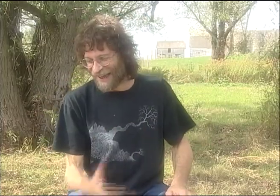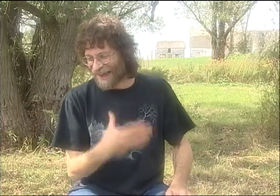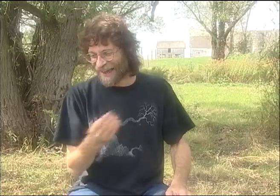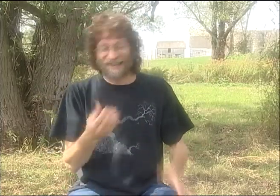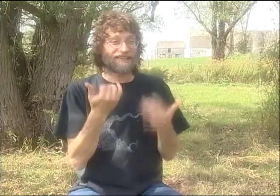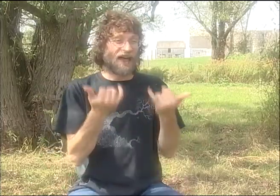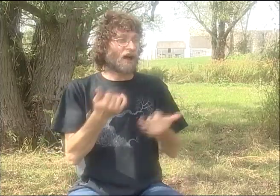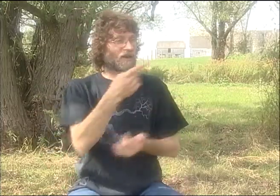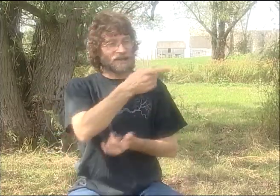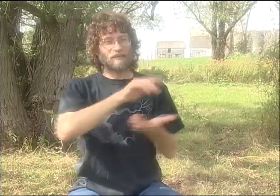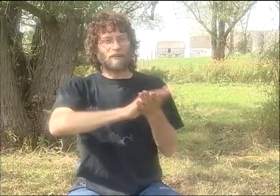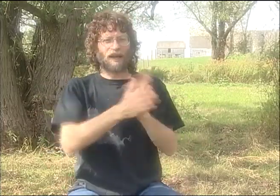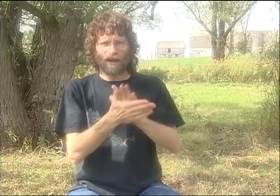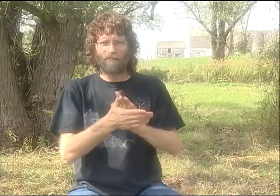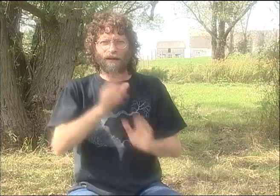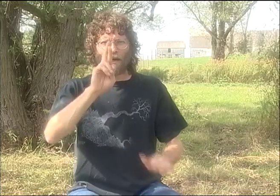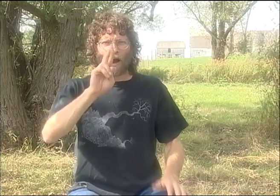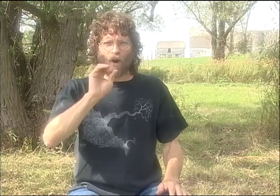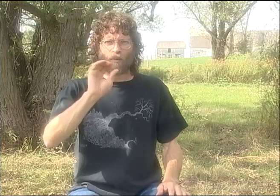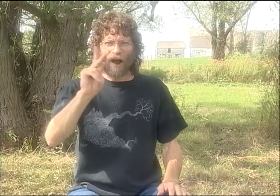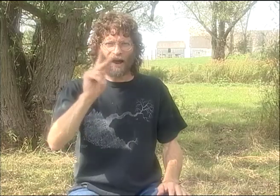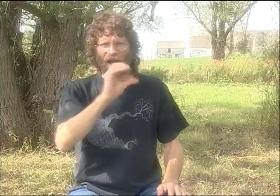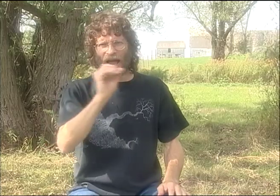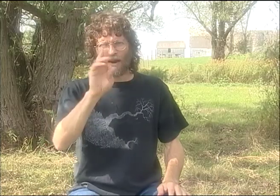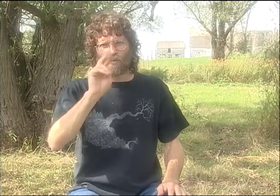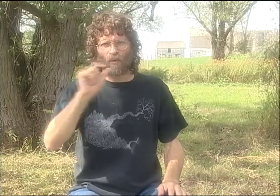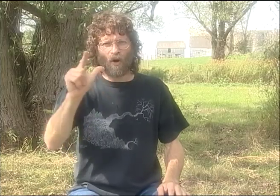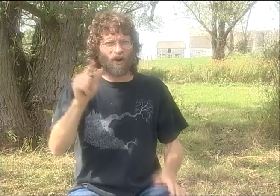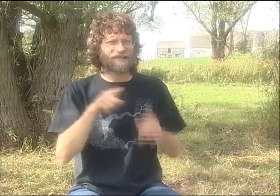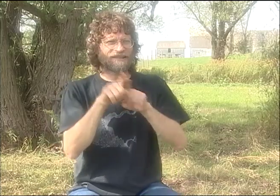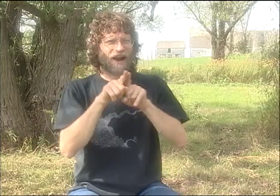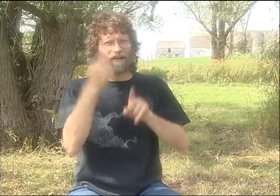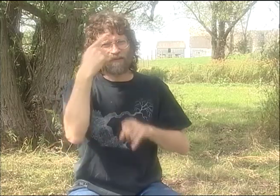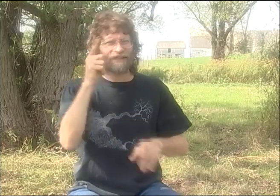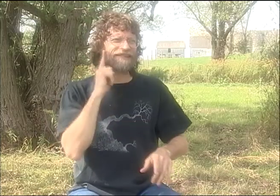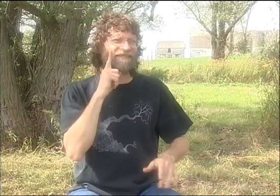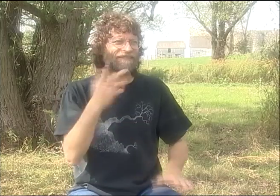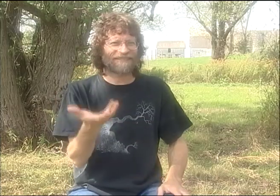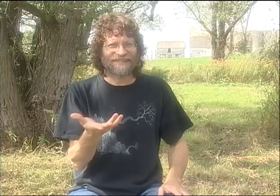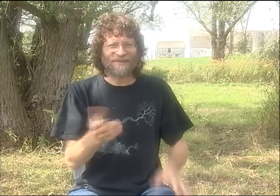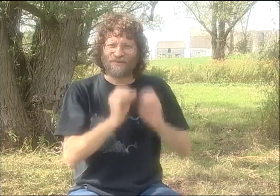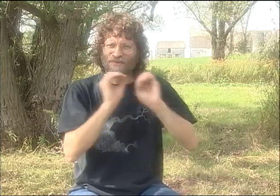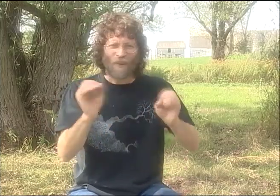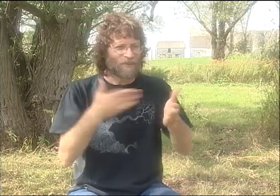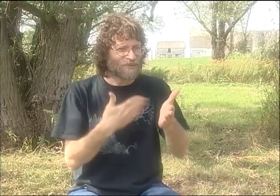HE JUST WANTED TO BE A SHREDDING-- A GUITAR-SHREDDING ROCK AND ROLL GUY.